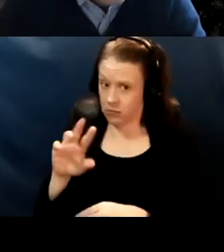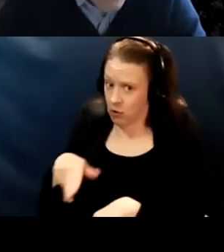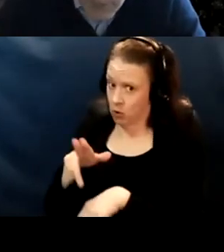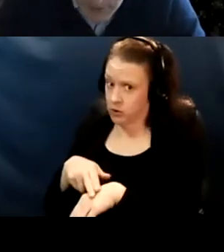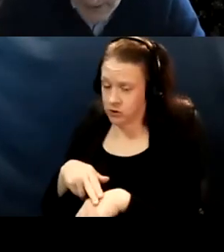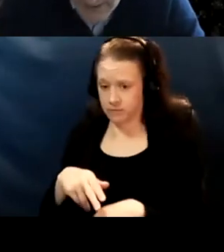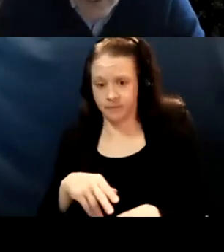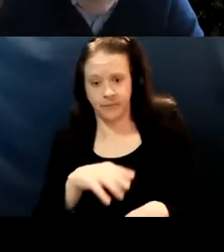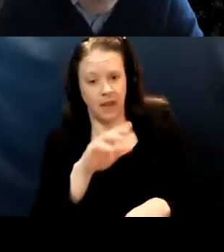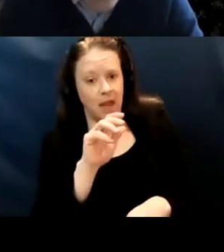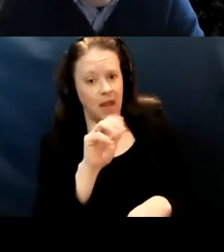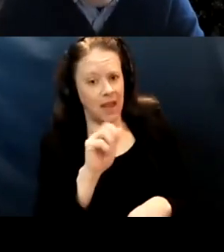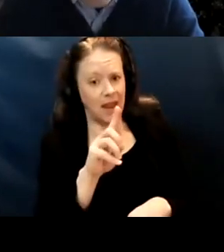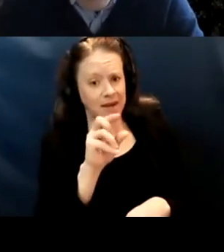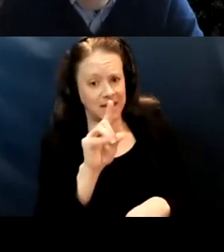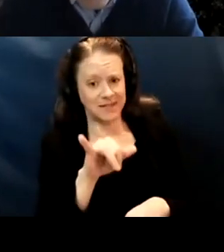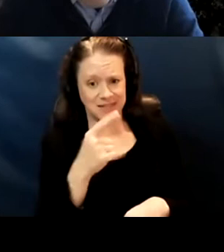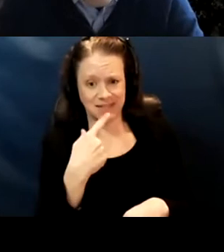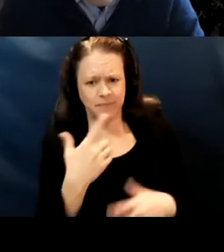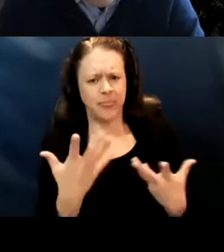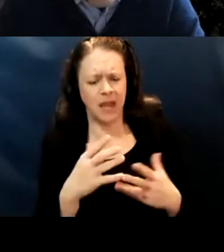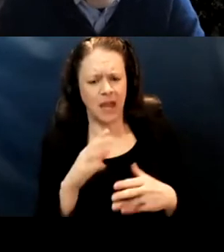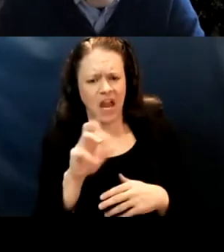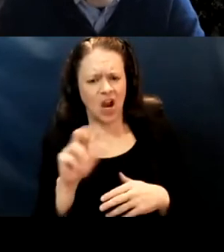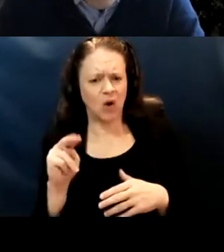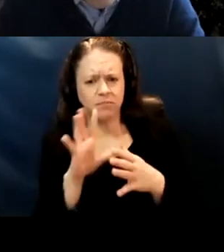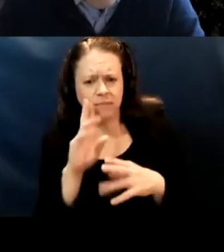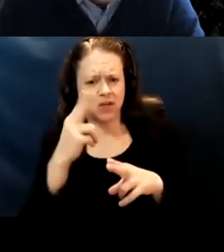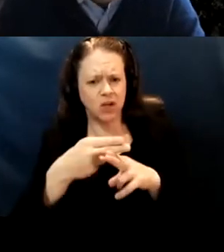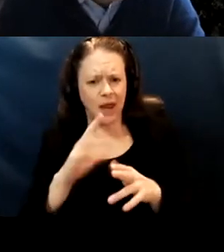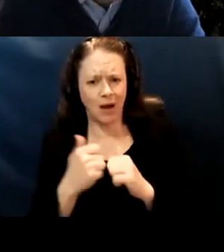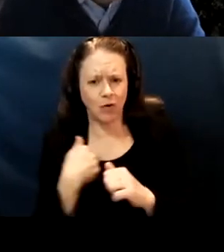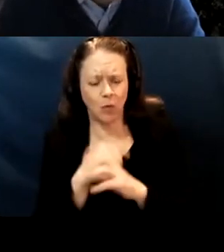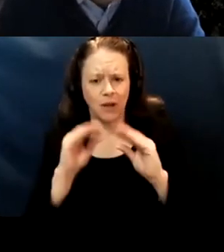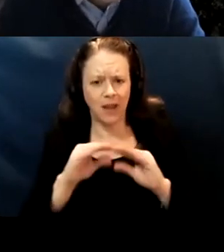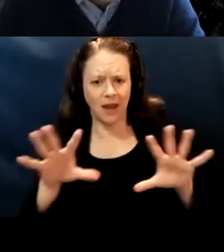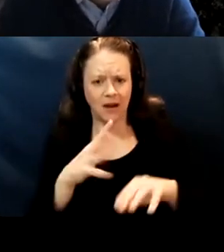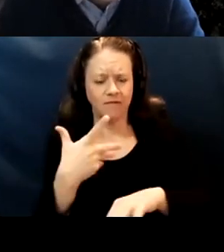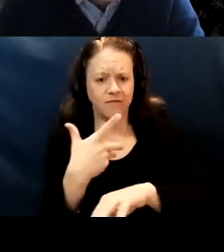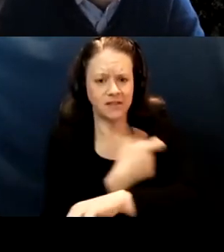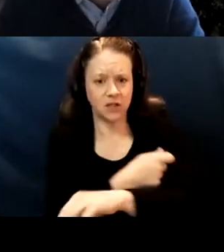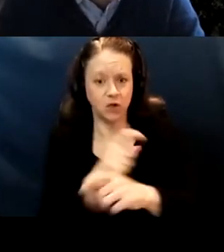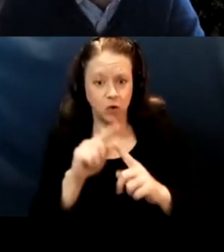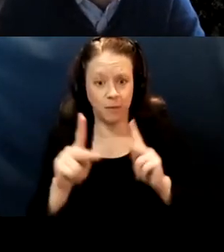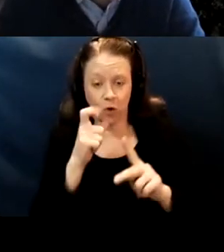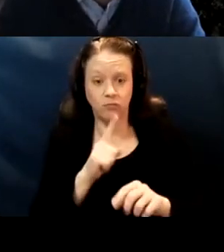So at one point Aaron said kind of in passing. How do we get vaccines to people who are truly homebound?